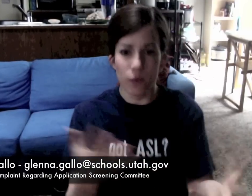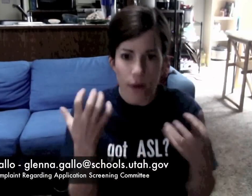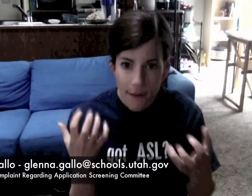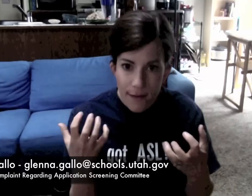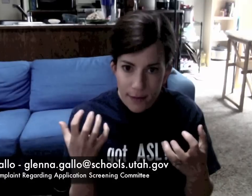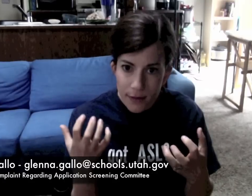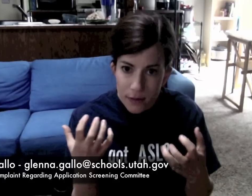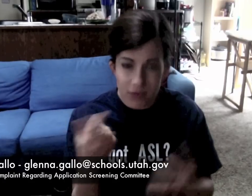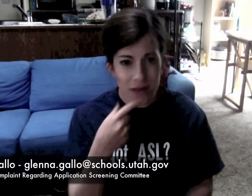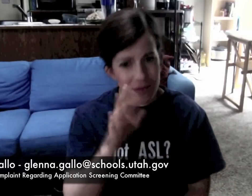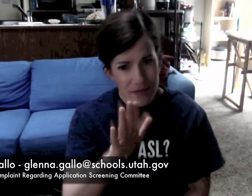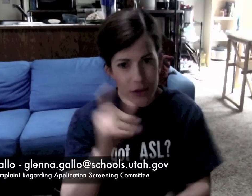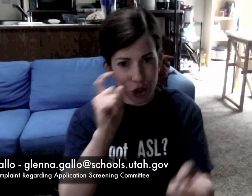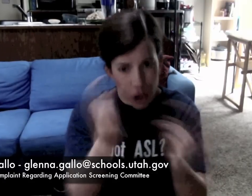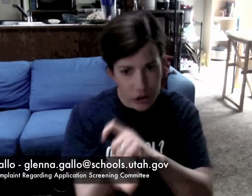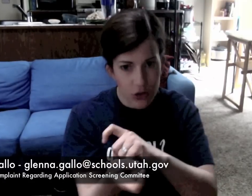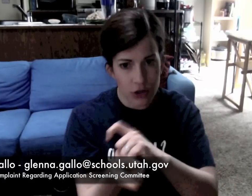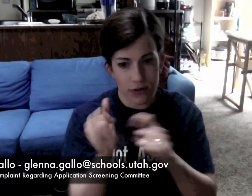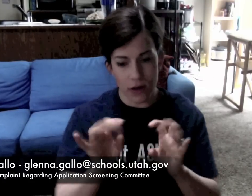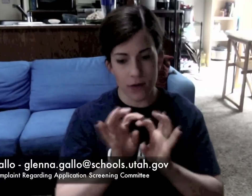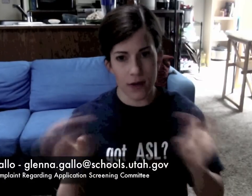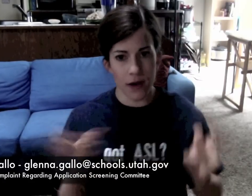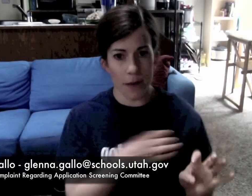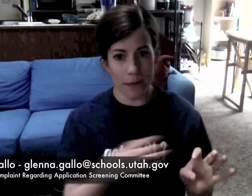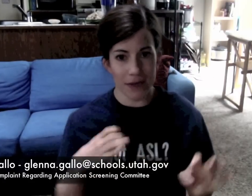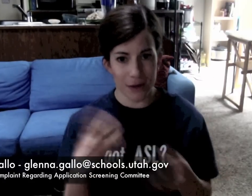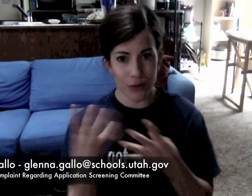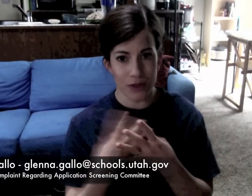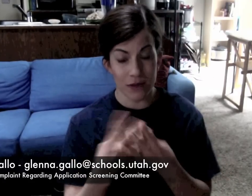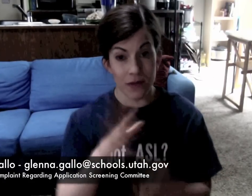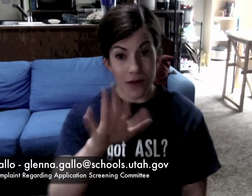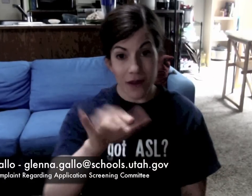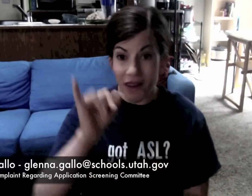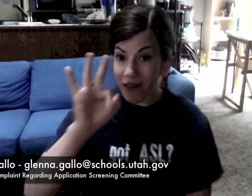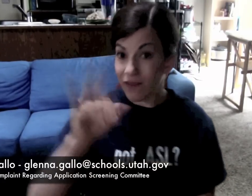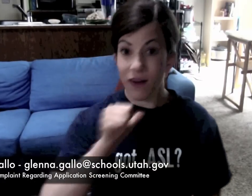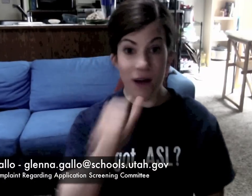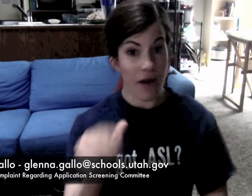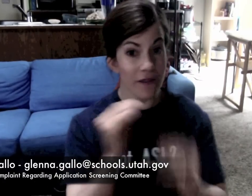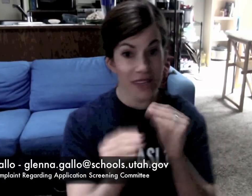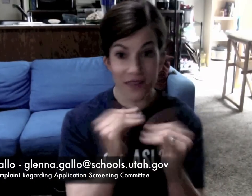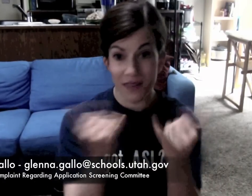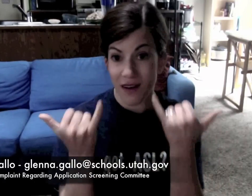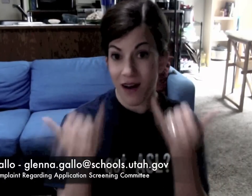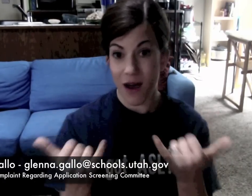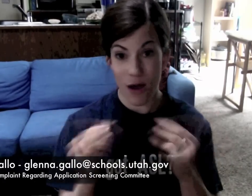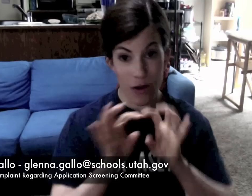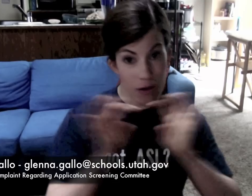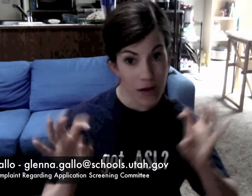We want to make a statement: "This selection of committee members has to be changed." If we don't fix this now,